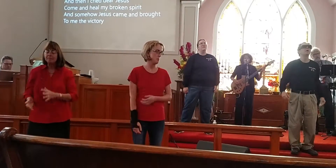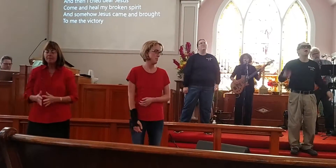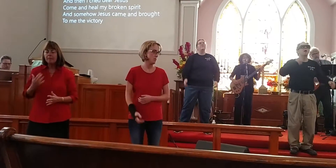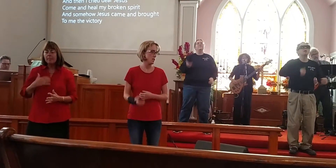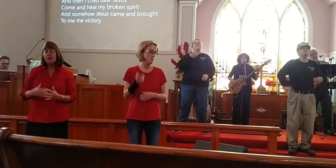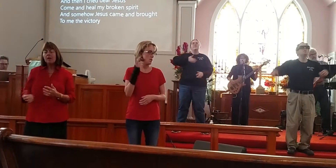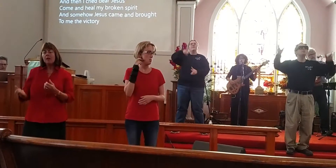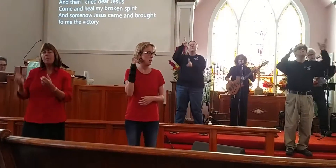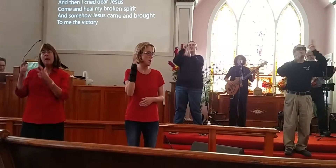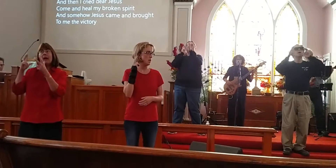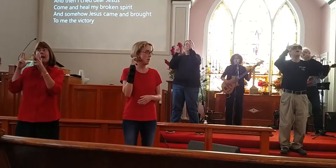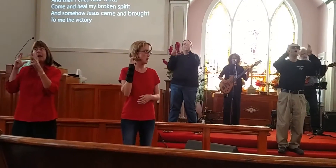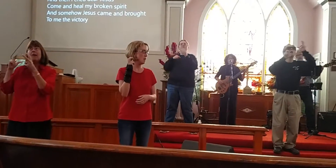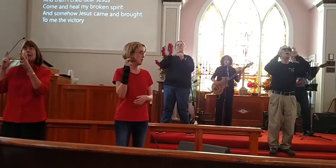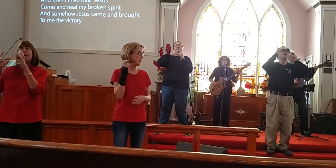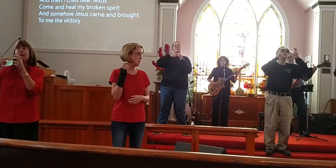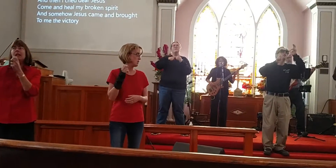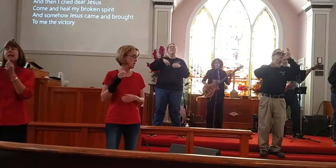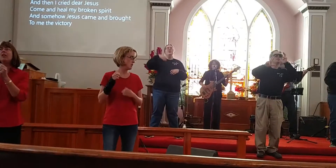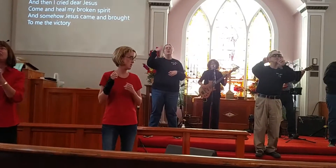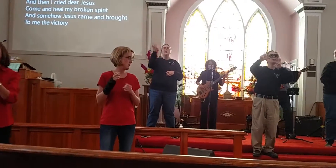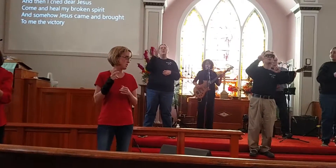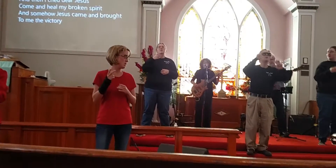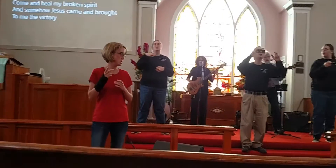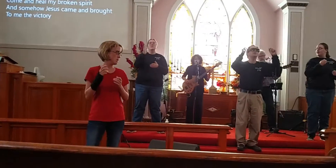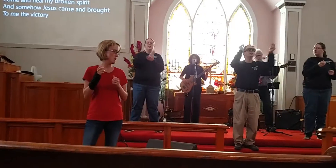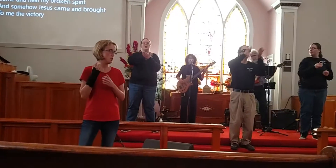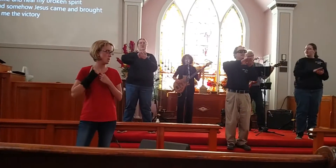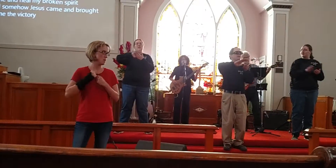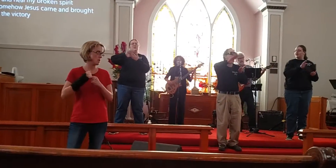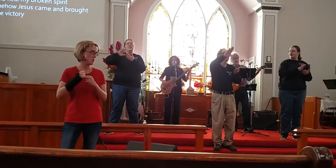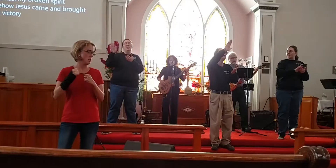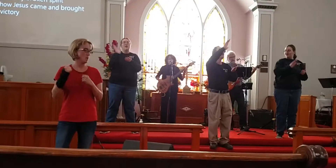I heard about His healing